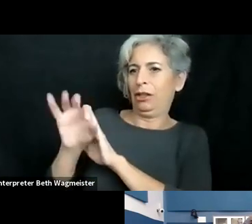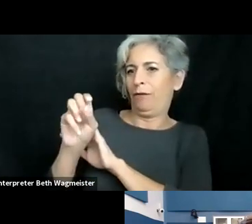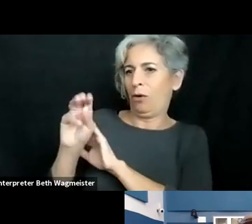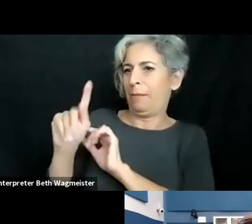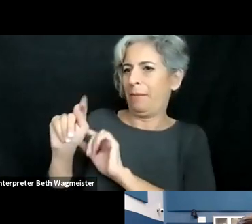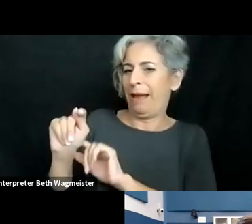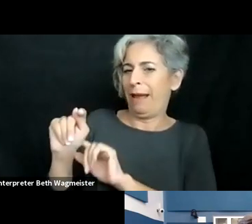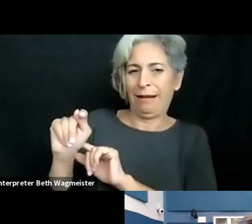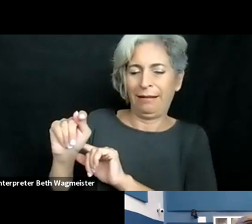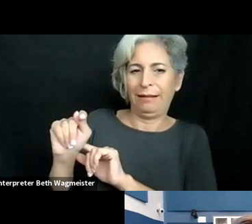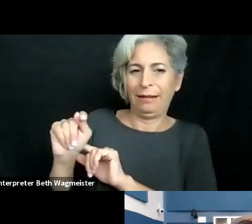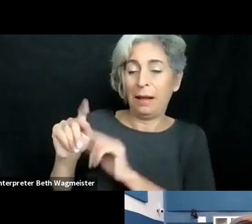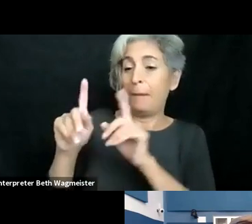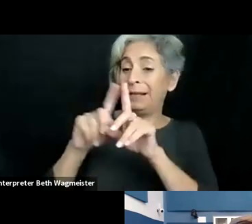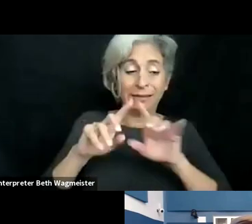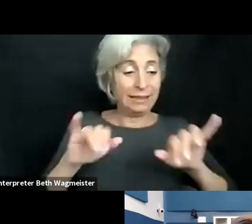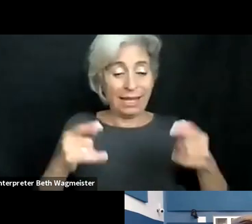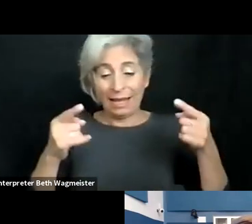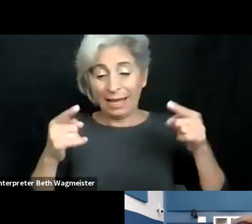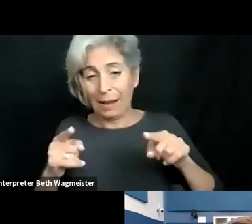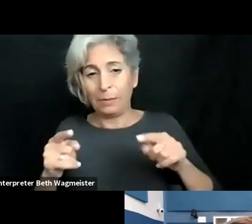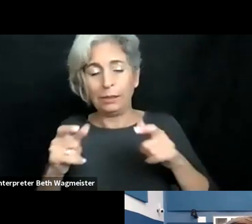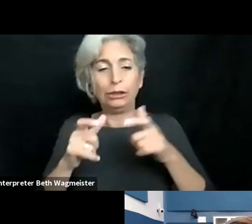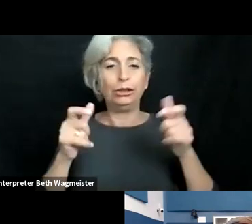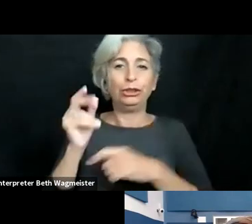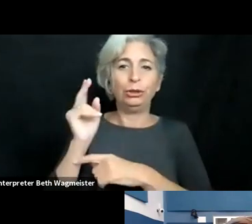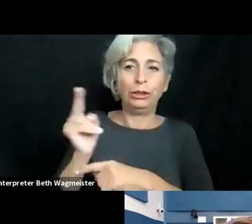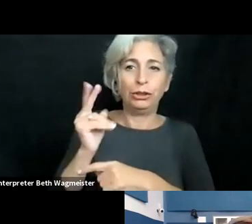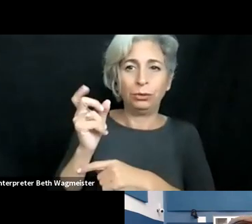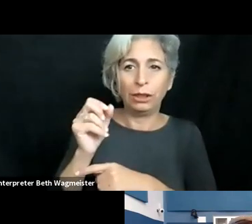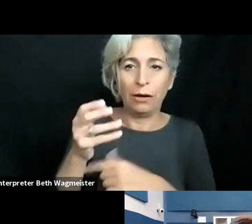training. So it's very difficult for us to transform it into